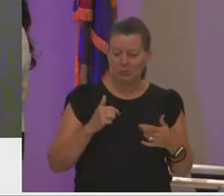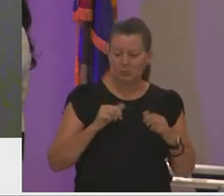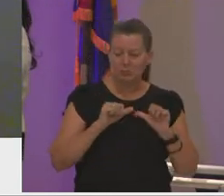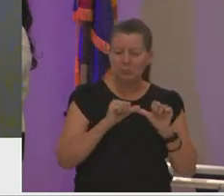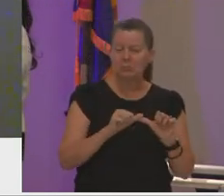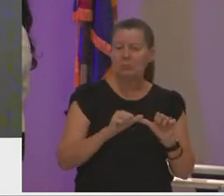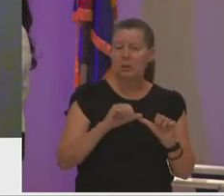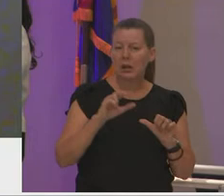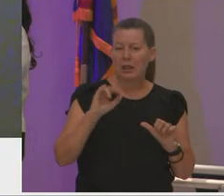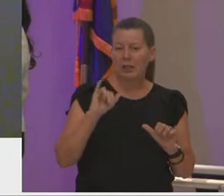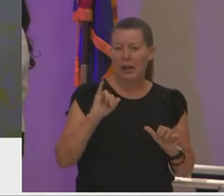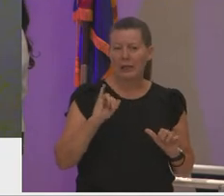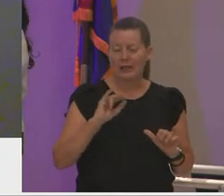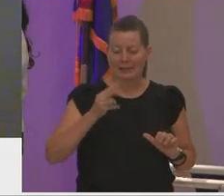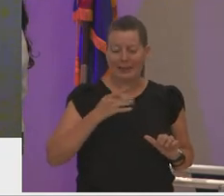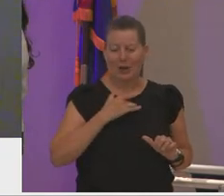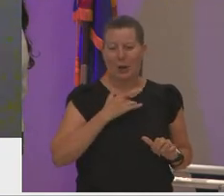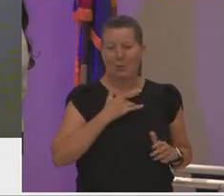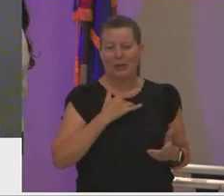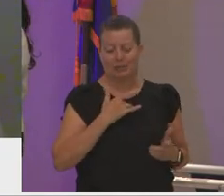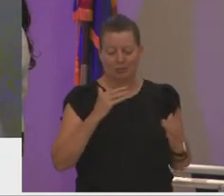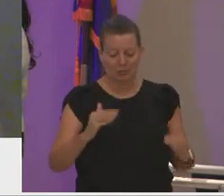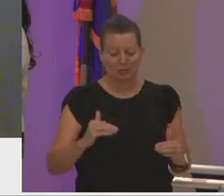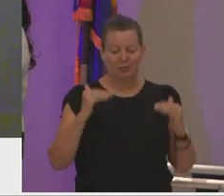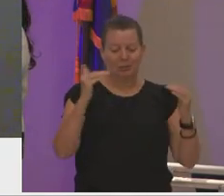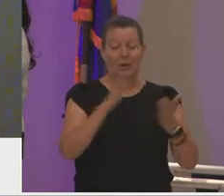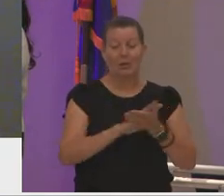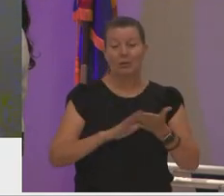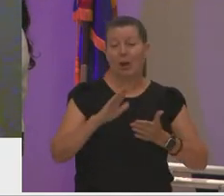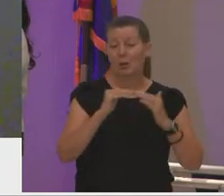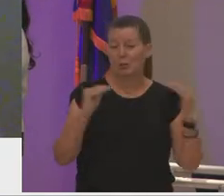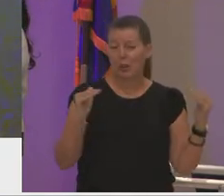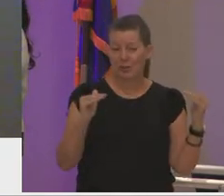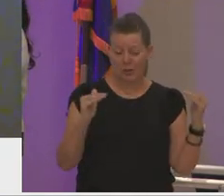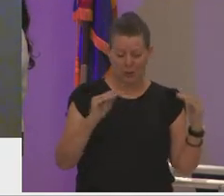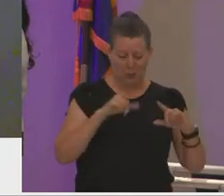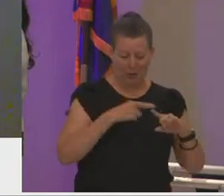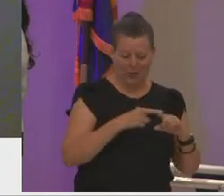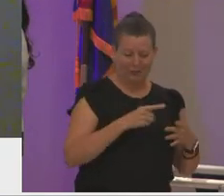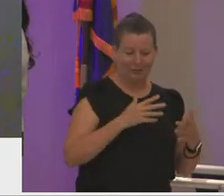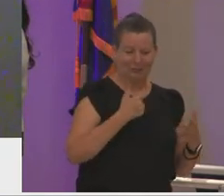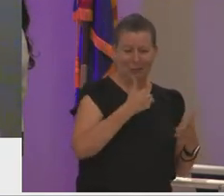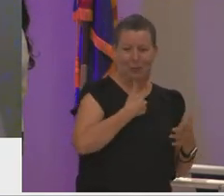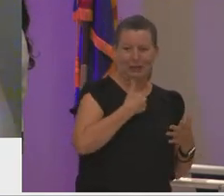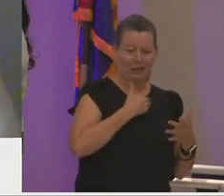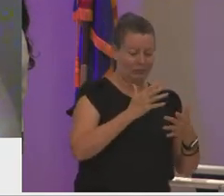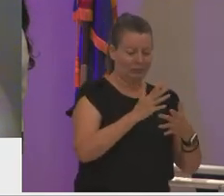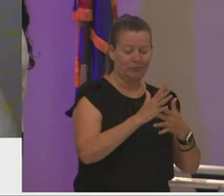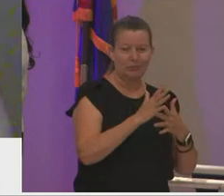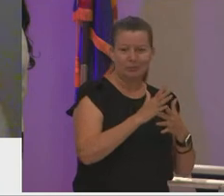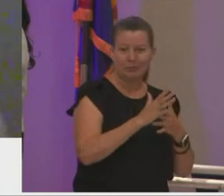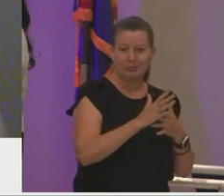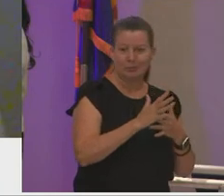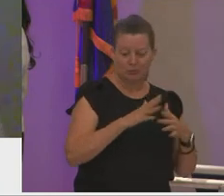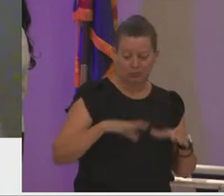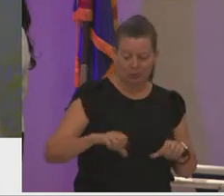i had advanced to a college level by the time i was a sophomore and started taking college level art courses when i was a junior